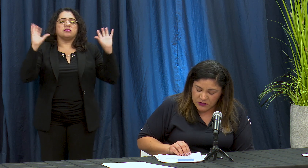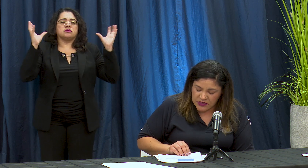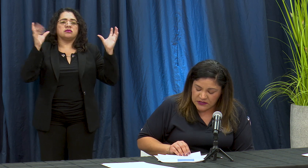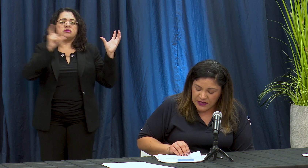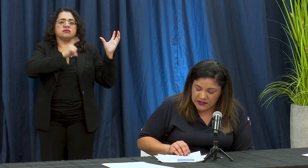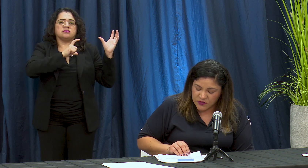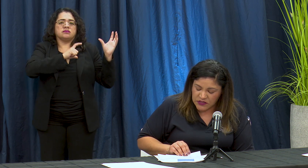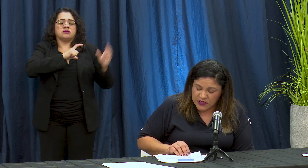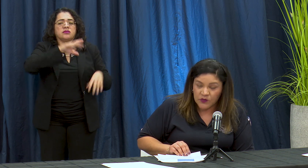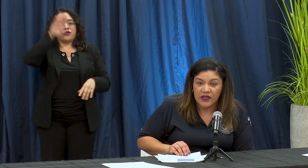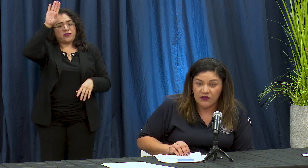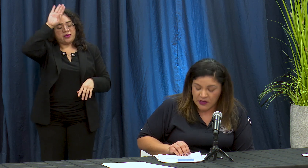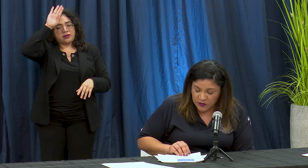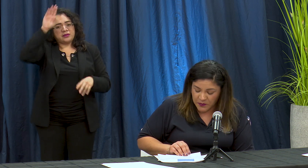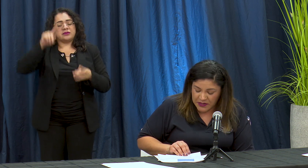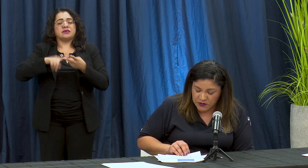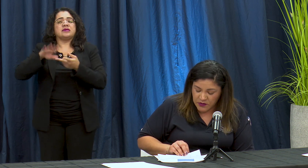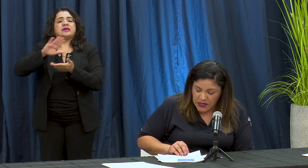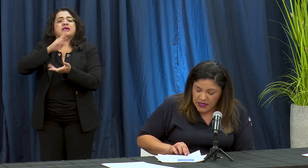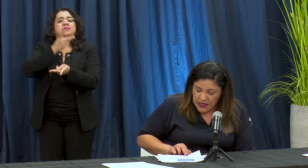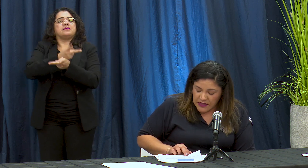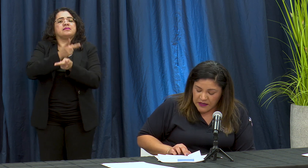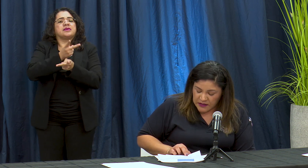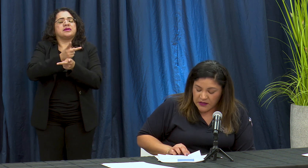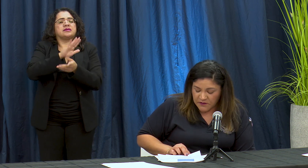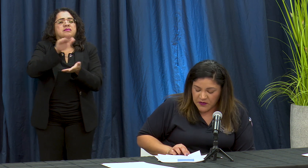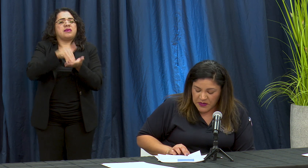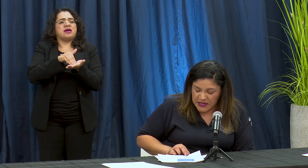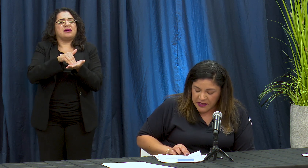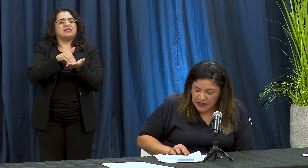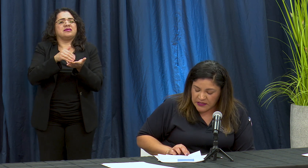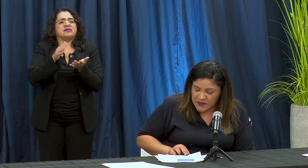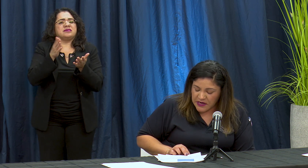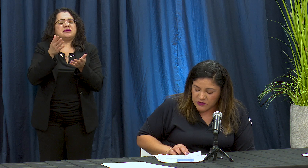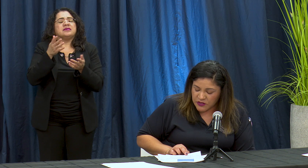instalaciones de cuidado al Arco plazo de y infirmary ax y tambien a los